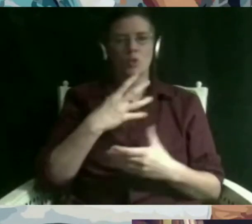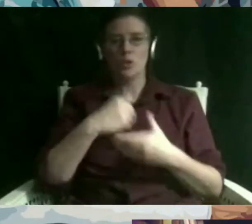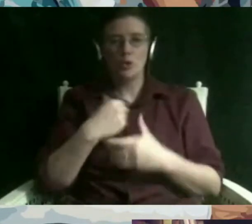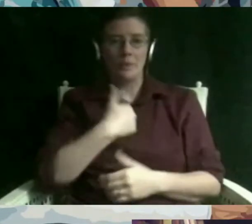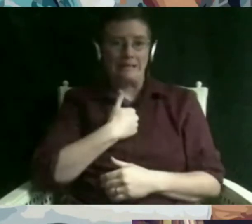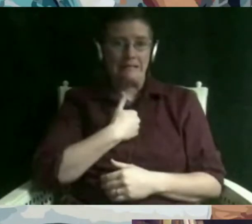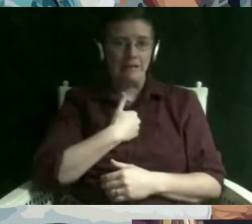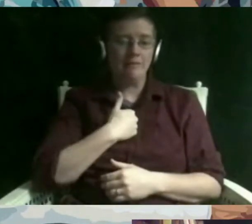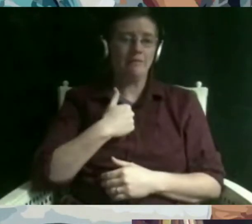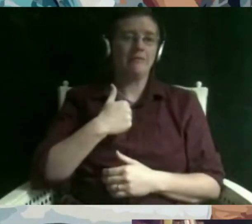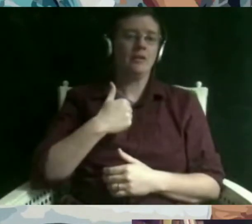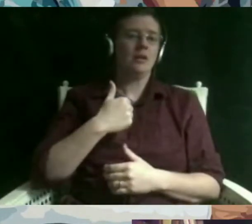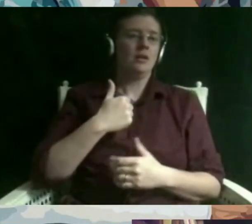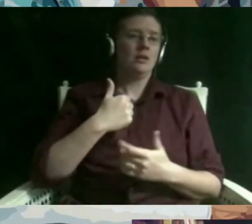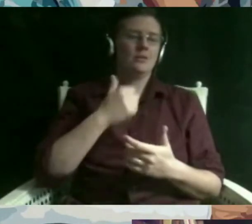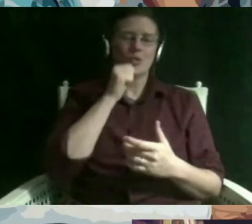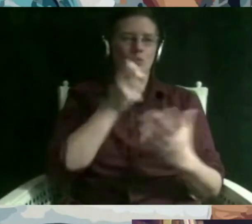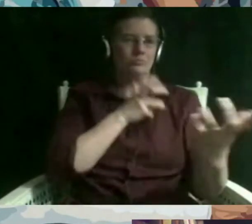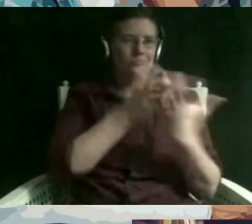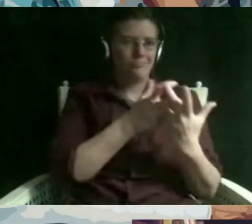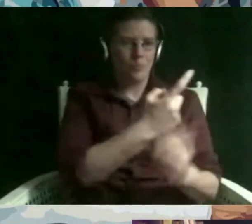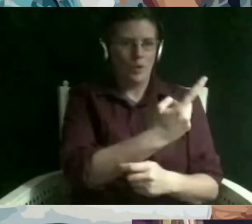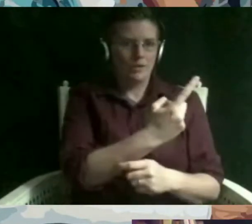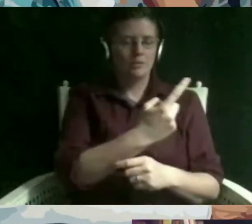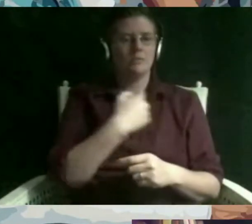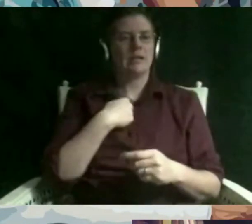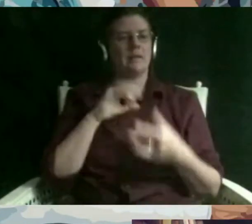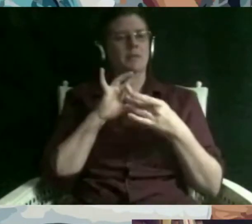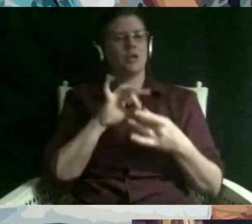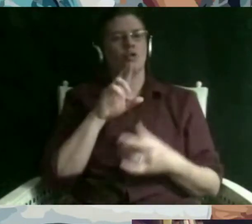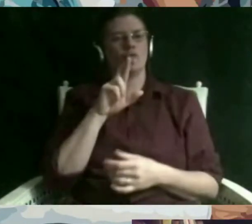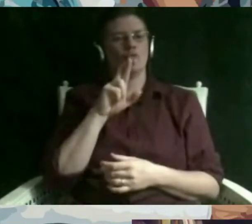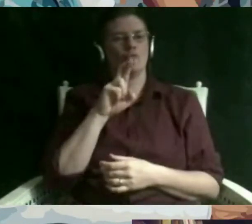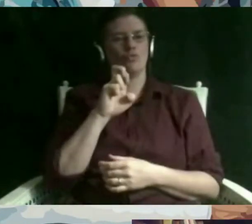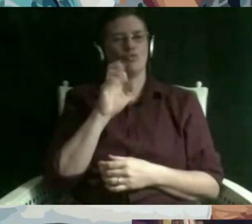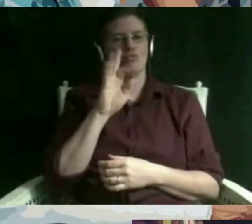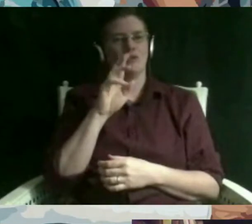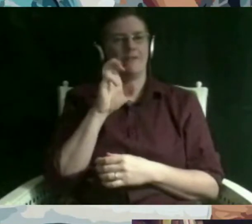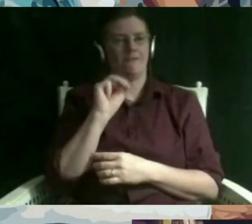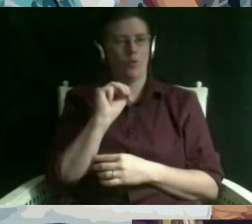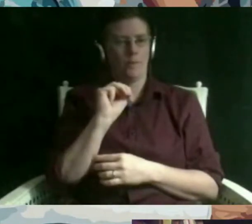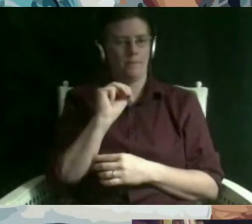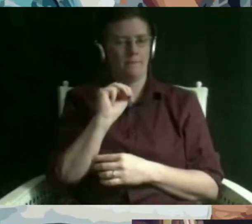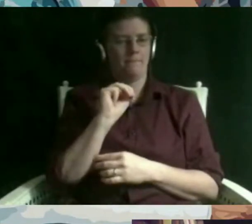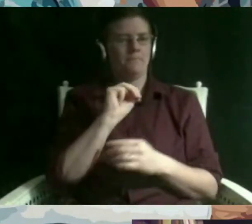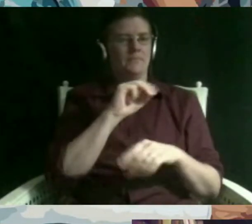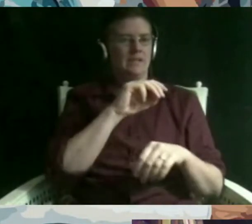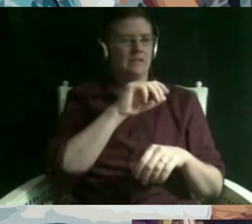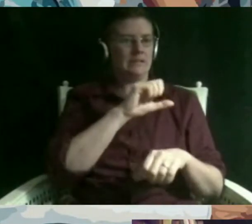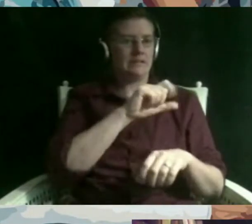teach at a reform synagogue but i don't consider myself a reformed jew i consider myself a jew